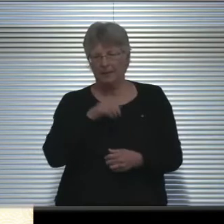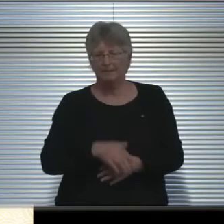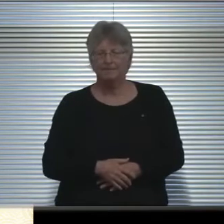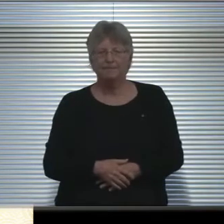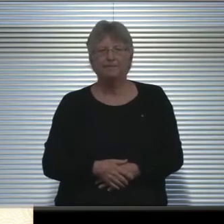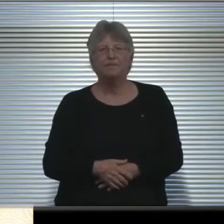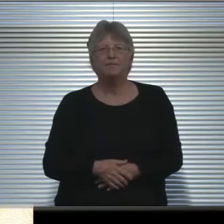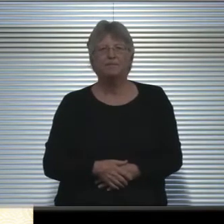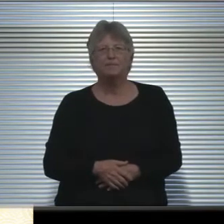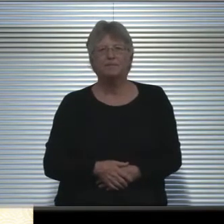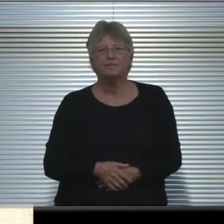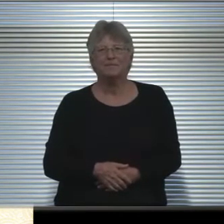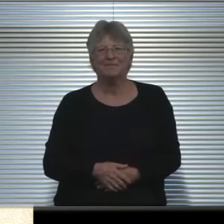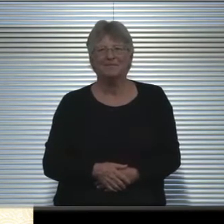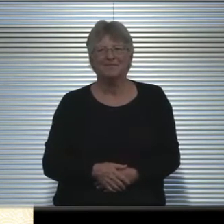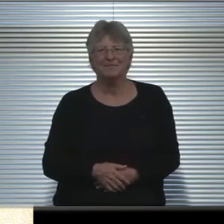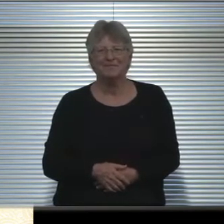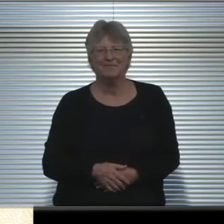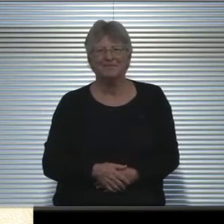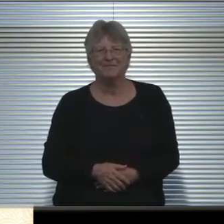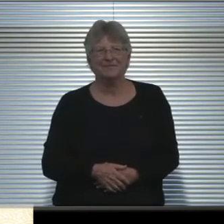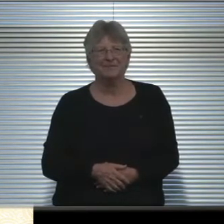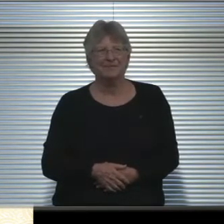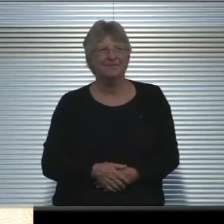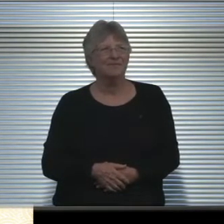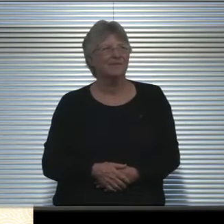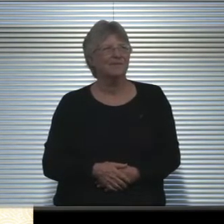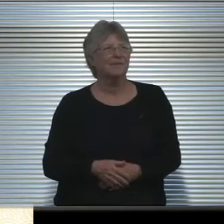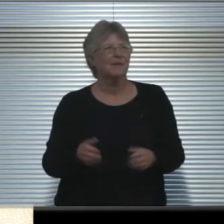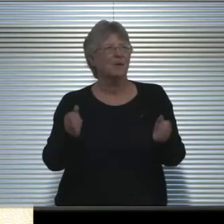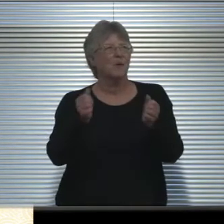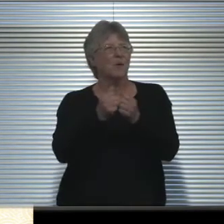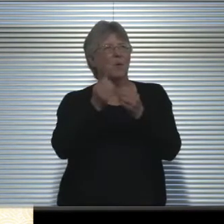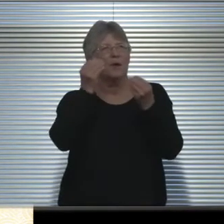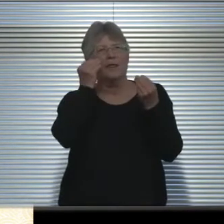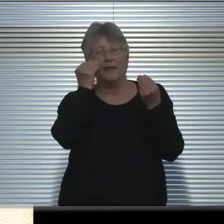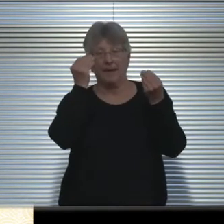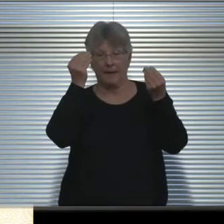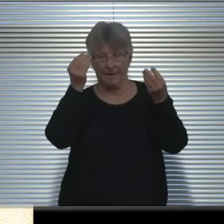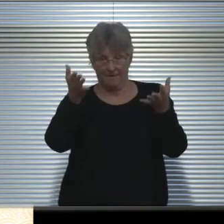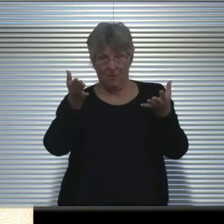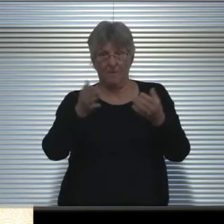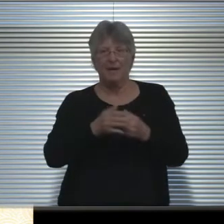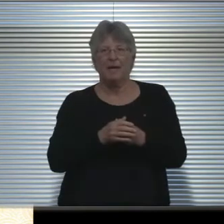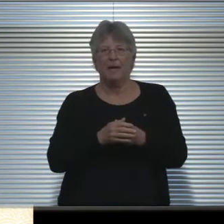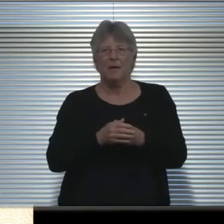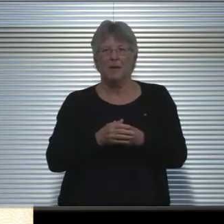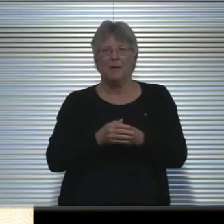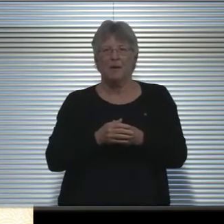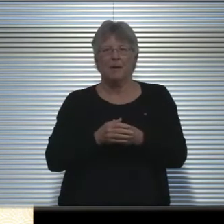So with the information that has been a part of the last few weeks,